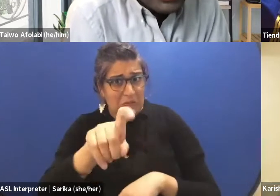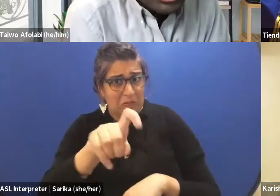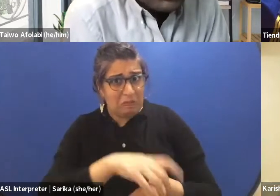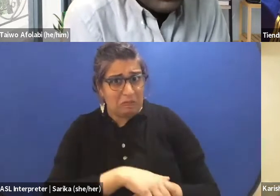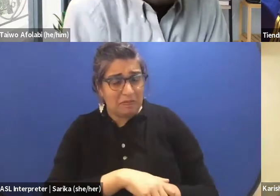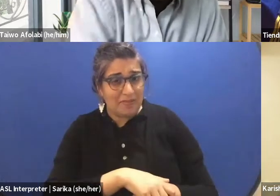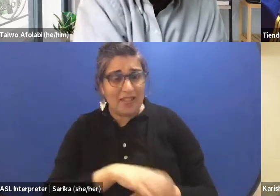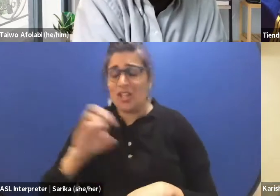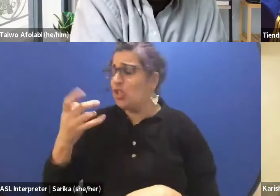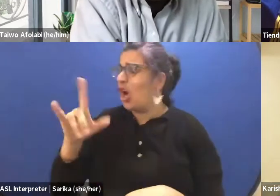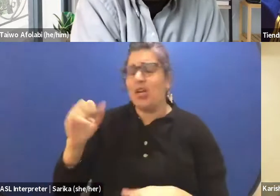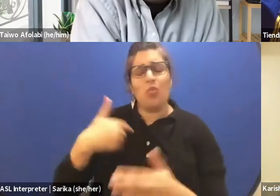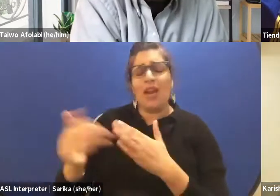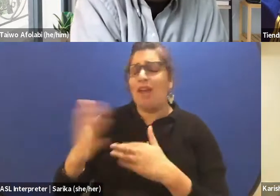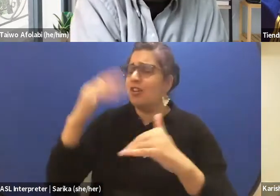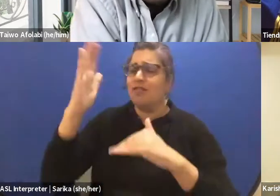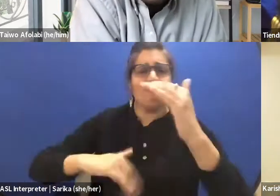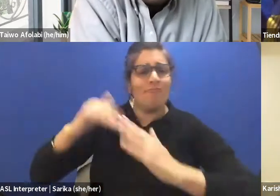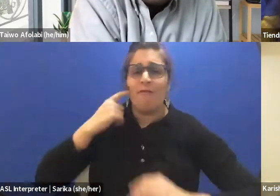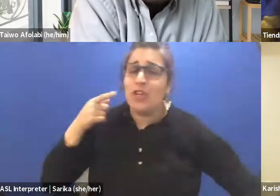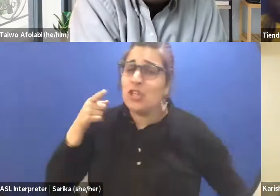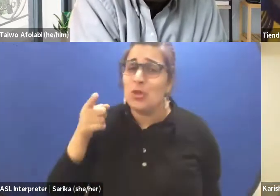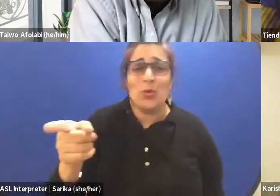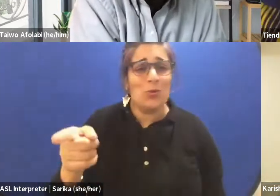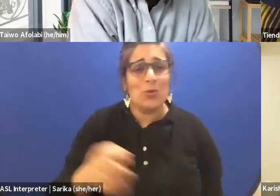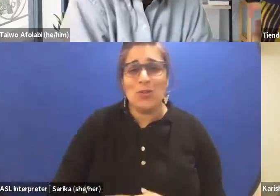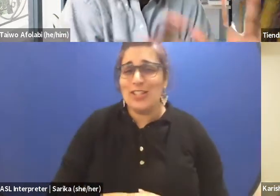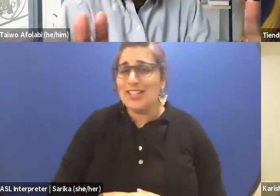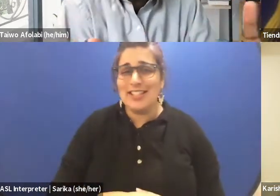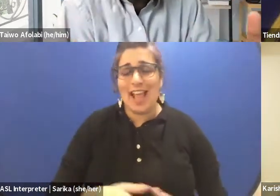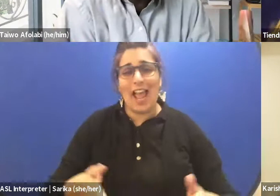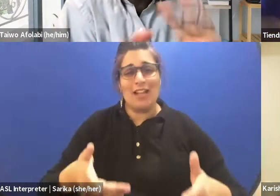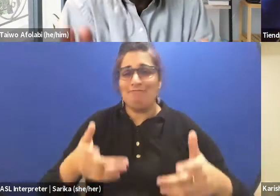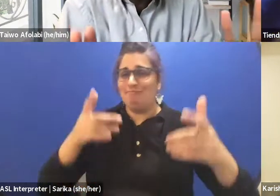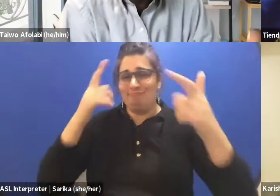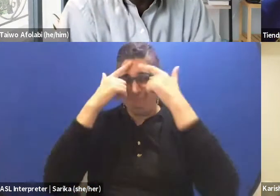Charles whatever works for you, it's fine by me. Whatever you're comfortable with, whatever language you're comfortable with.